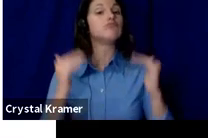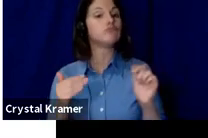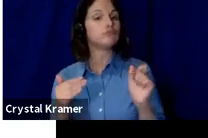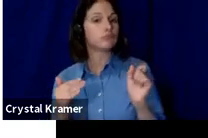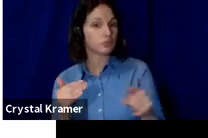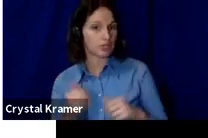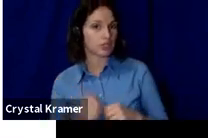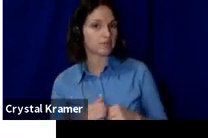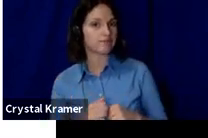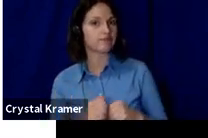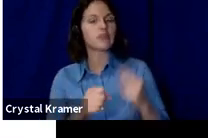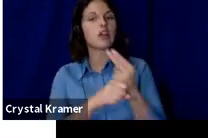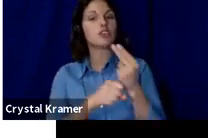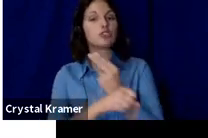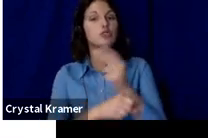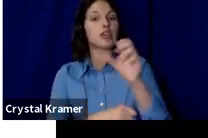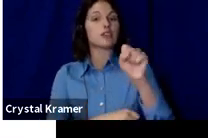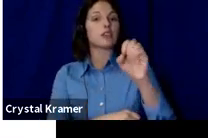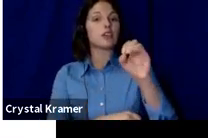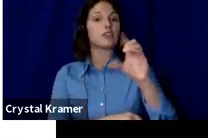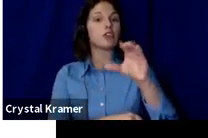be successful with regard to crowdfunding campaigns?